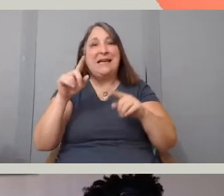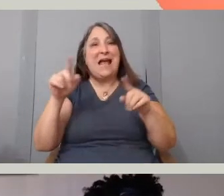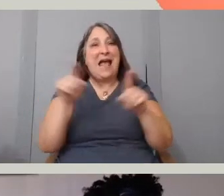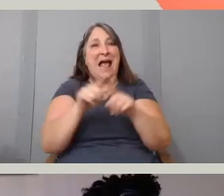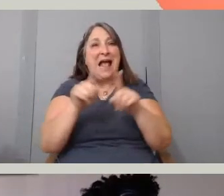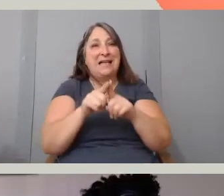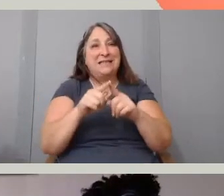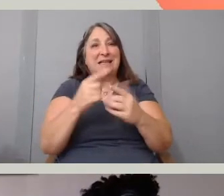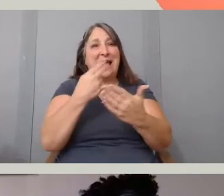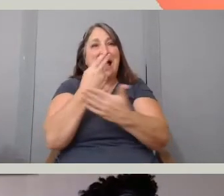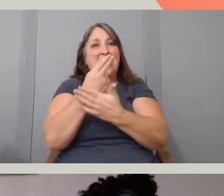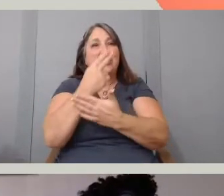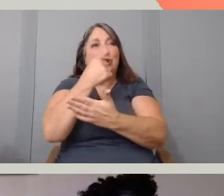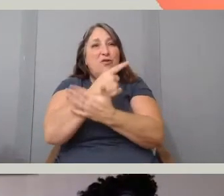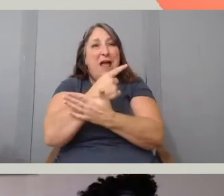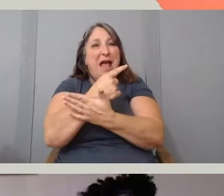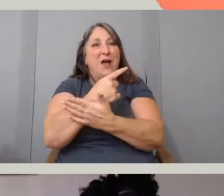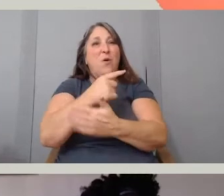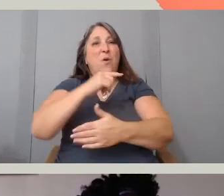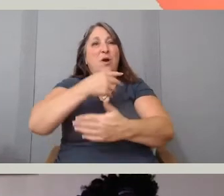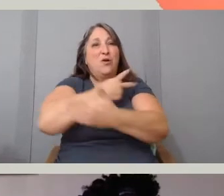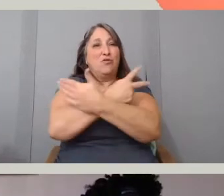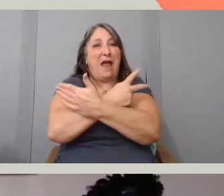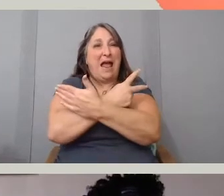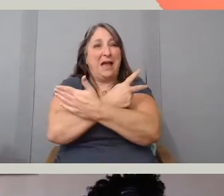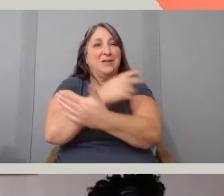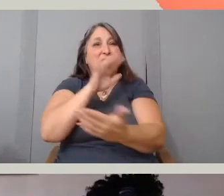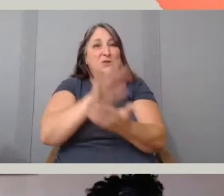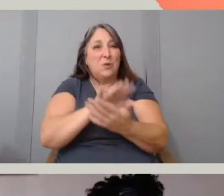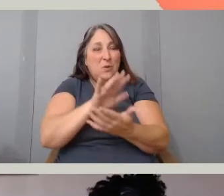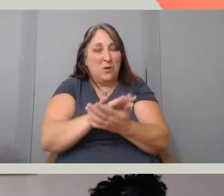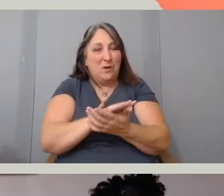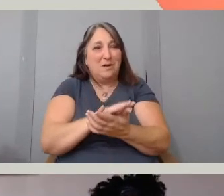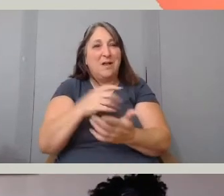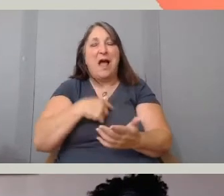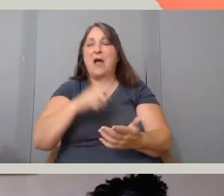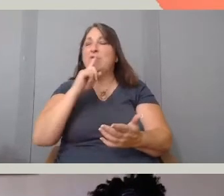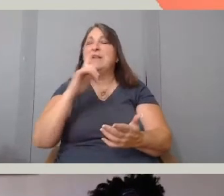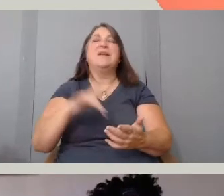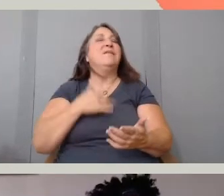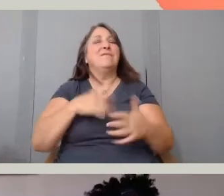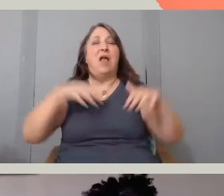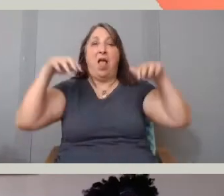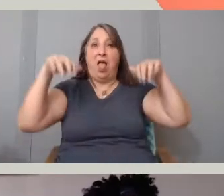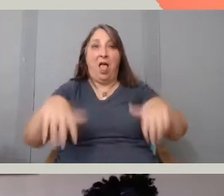I became so paralyzed by what I thought I had to do, what I had on paper, different questions.